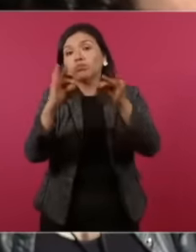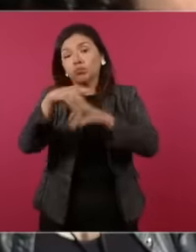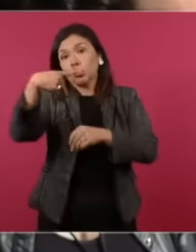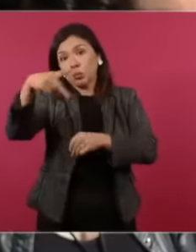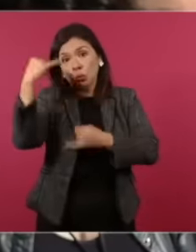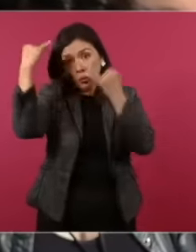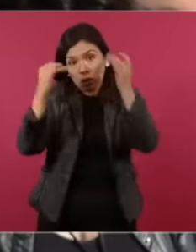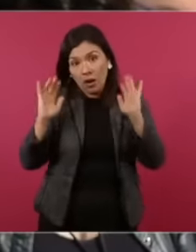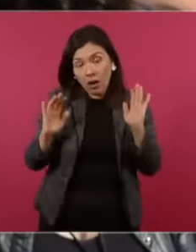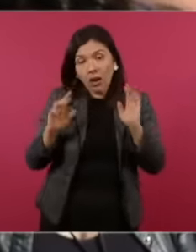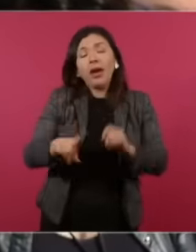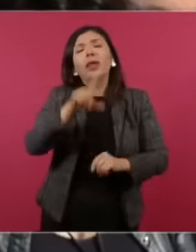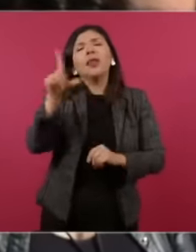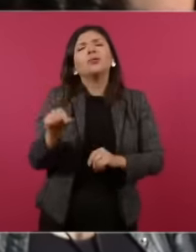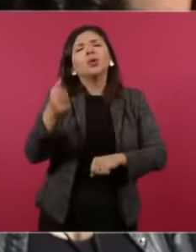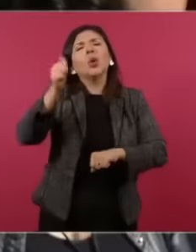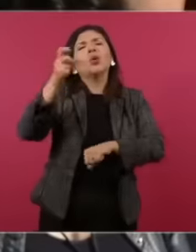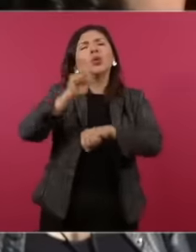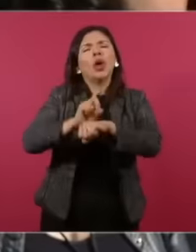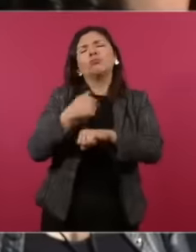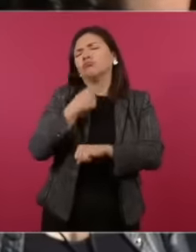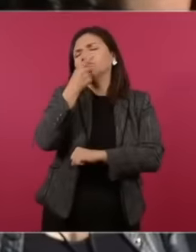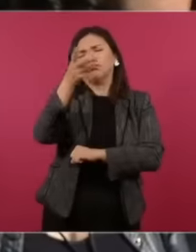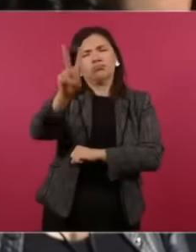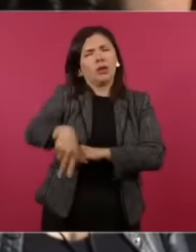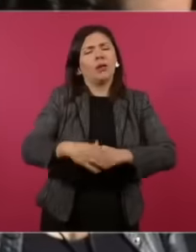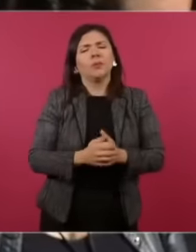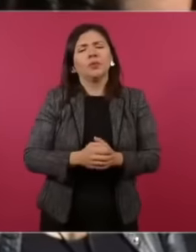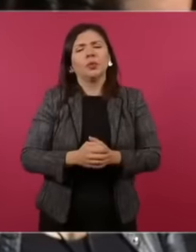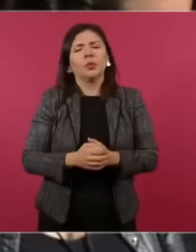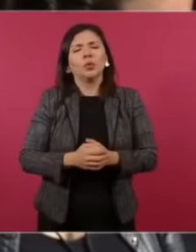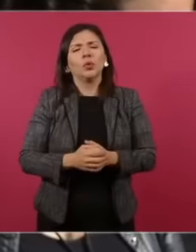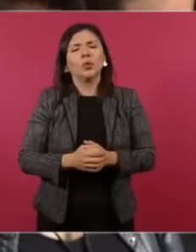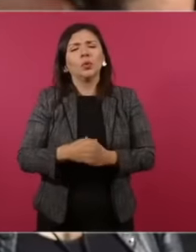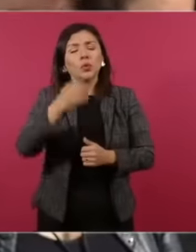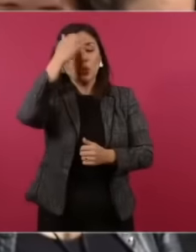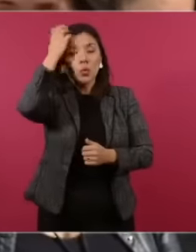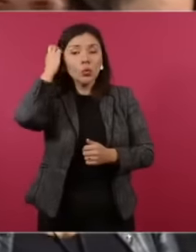then the other day you told me. I'm just going to leave. to say one thing you compared me to me you wanted to